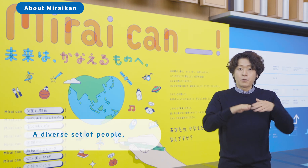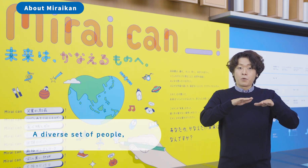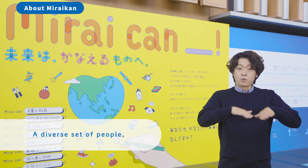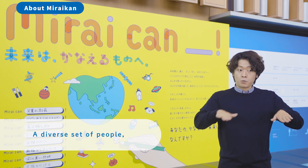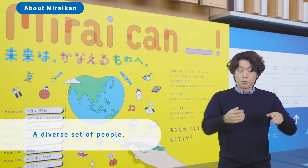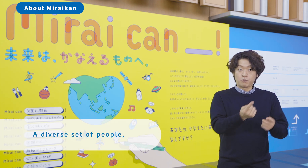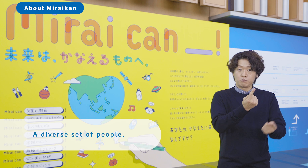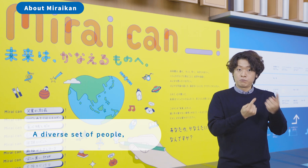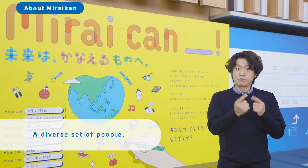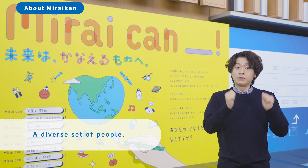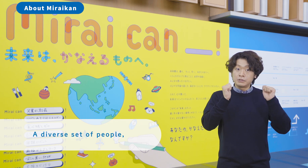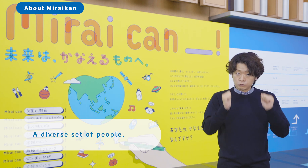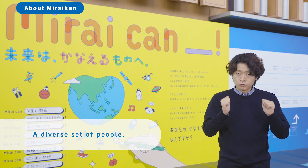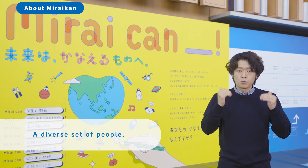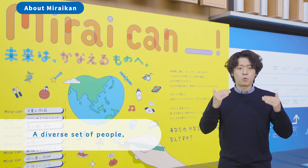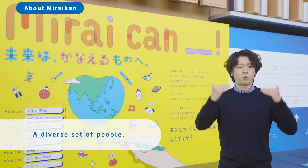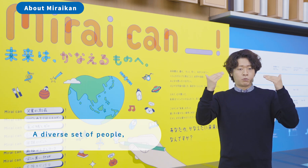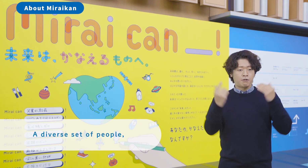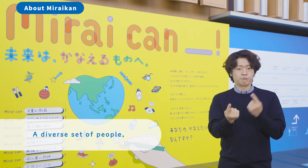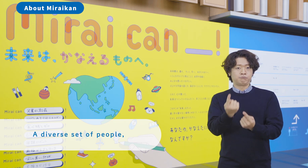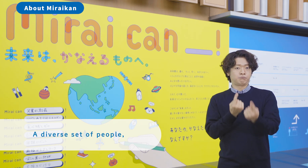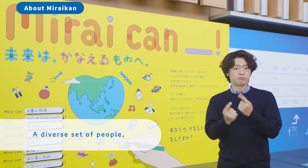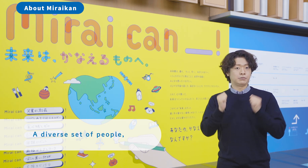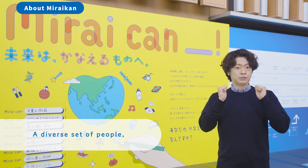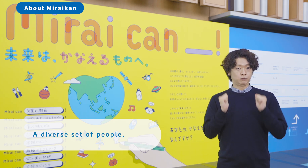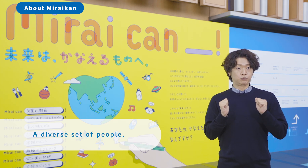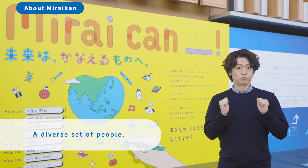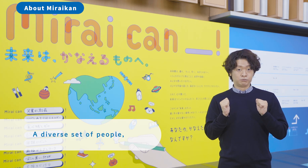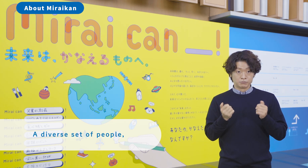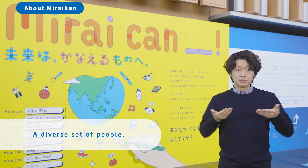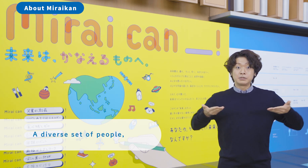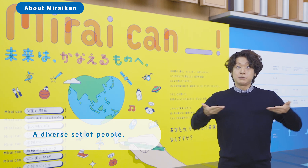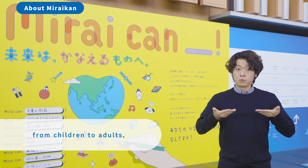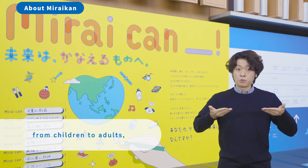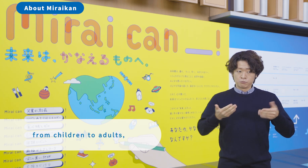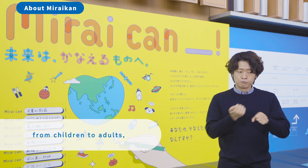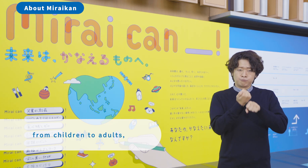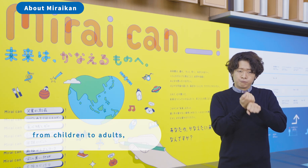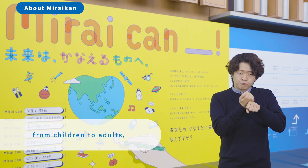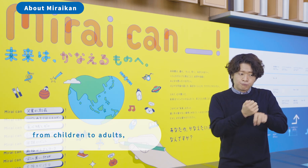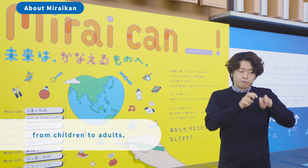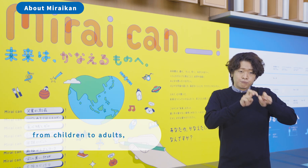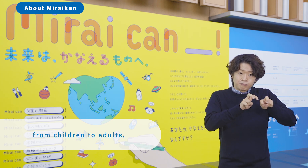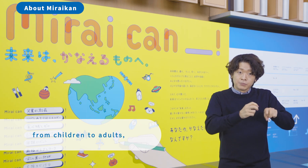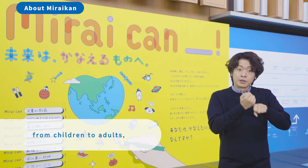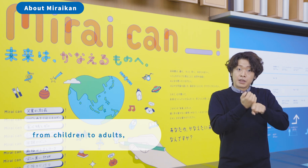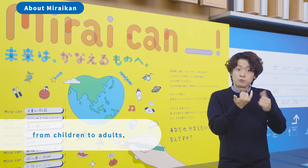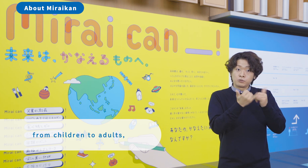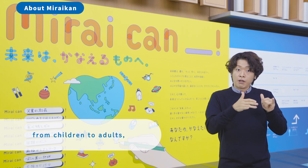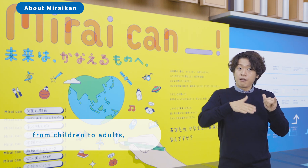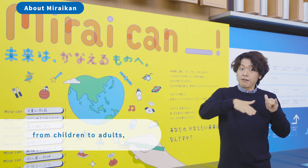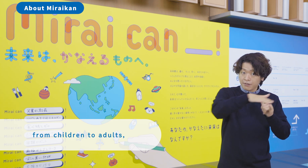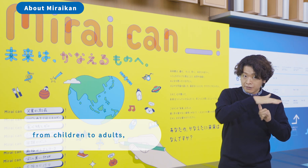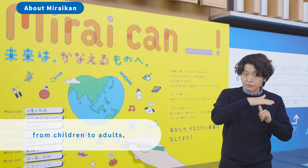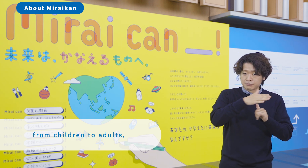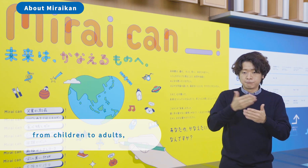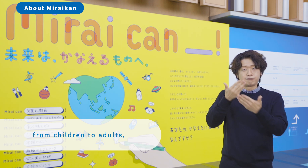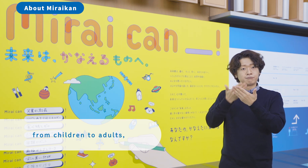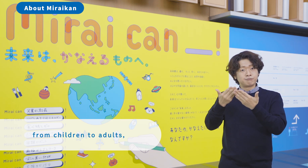A diverse set of people, from children to adults,